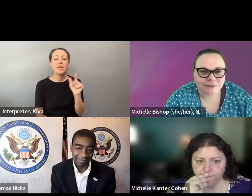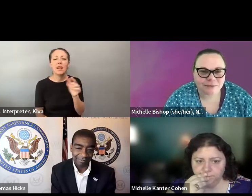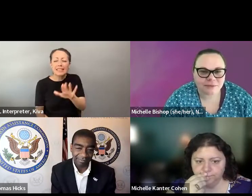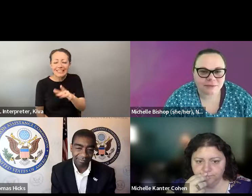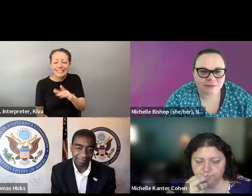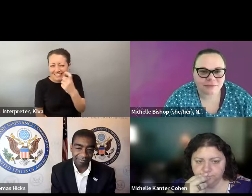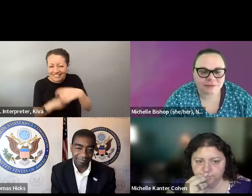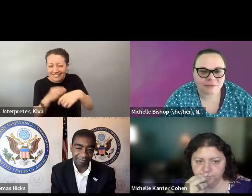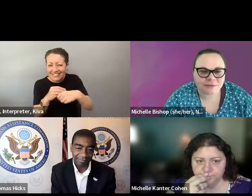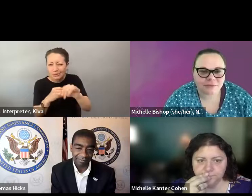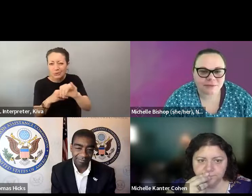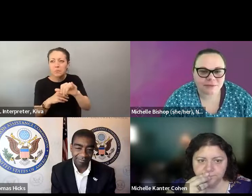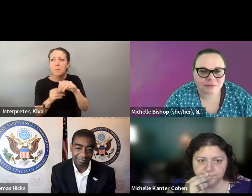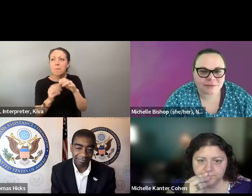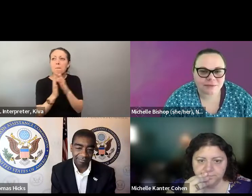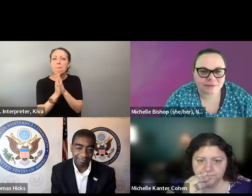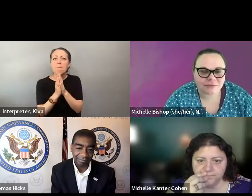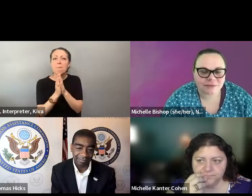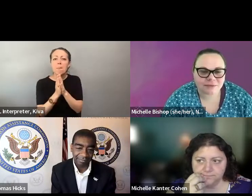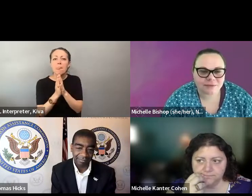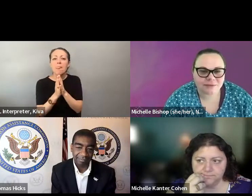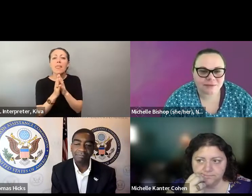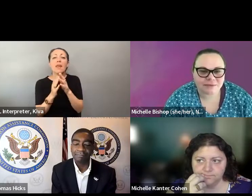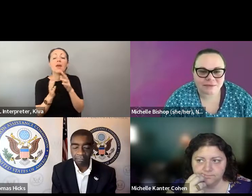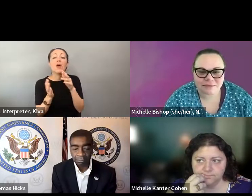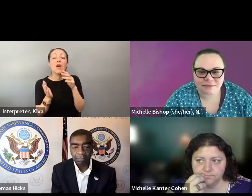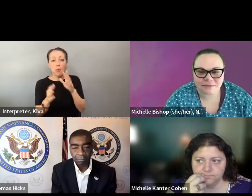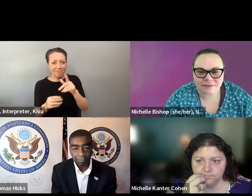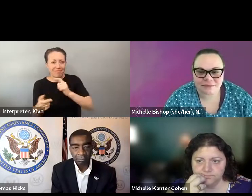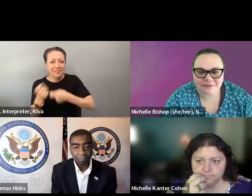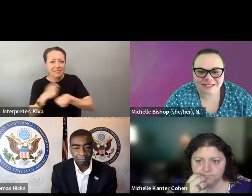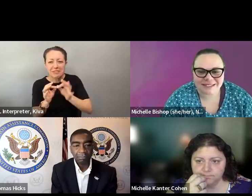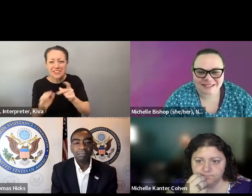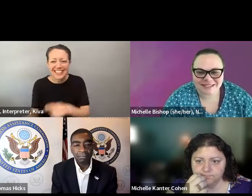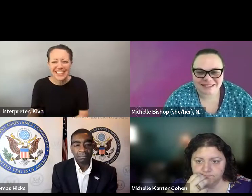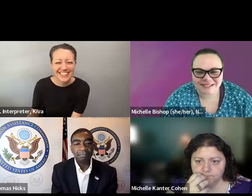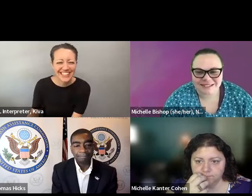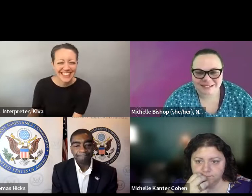» I want to add one thing. When thinking about how we can educate voters, we often, you Good one. Just one thing I mean, I think when when thinking about how the word out, or how we can educate better, as we often, you know, saying, how do we do it?